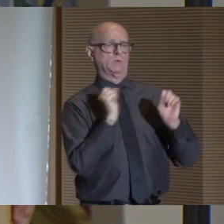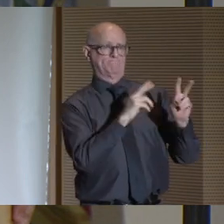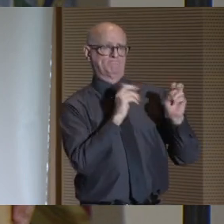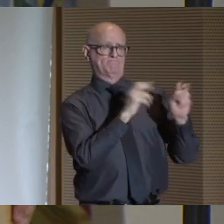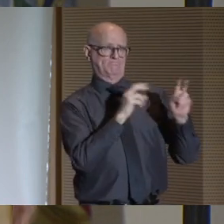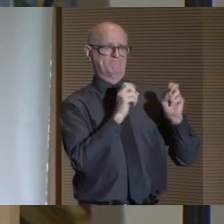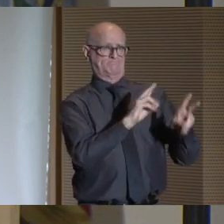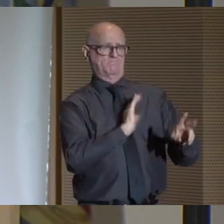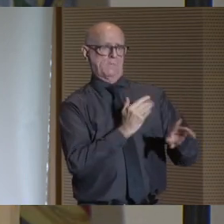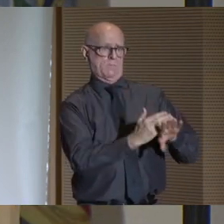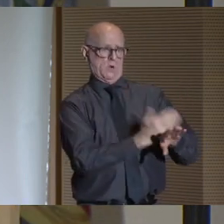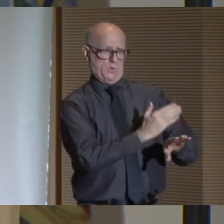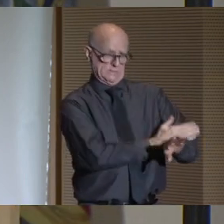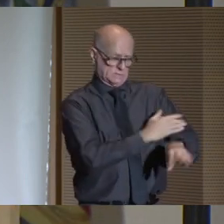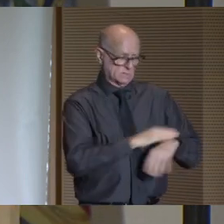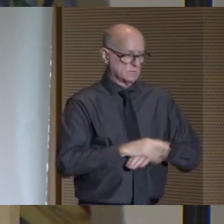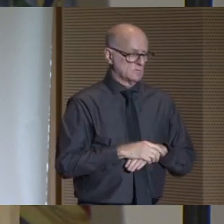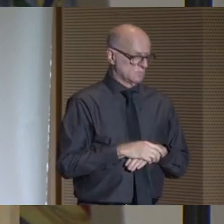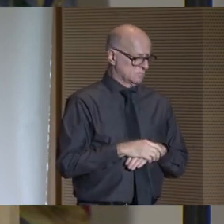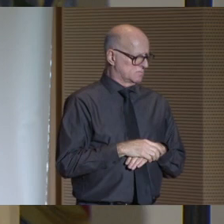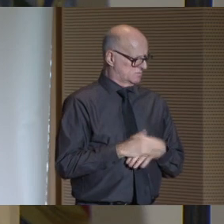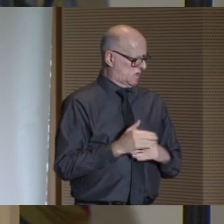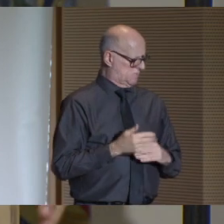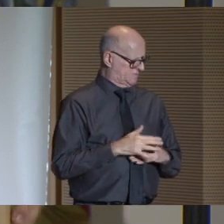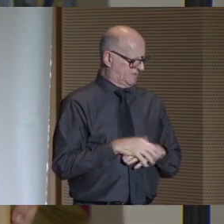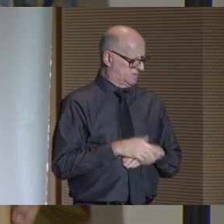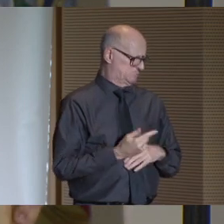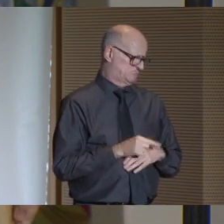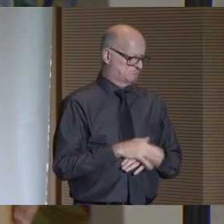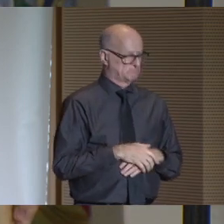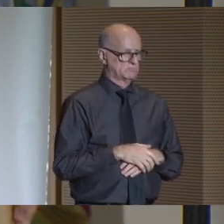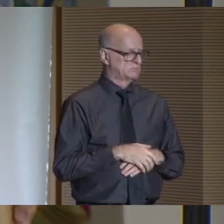on an ongoing basis. Yes.